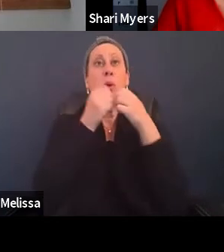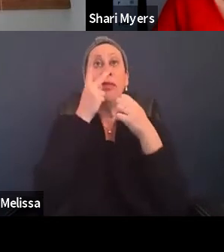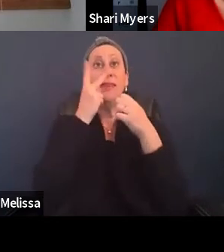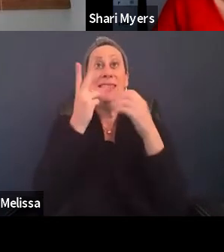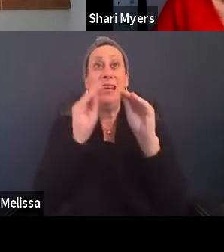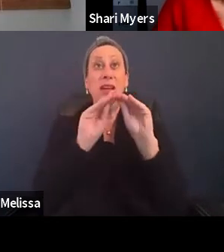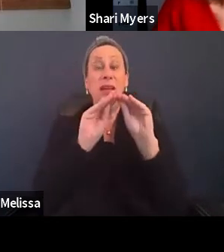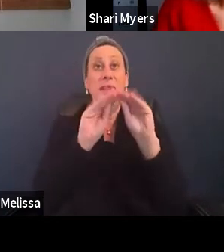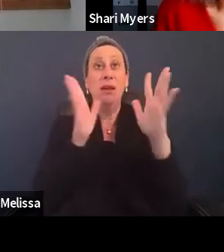for lip reading.